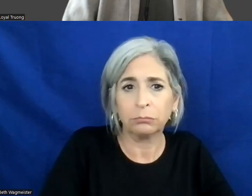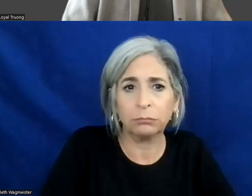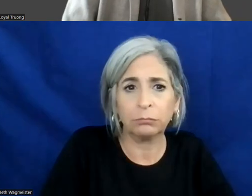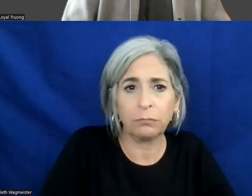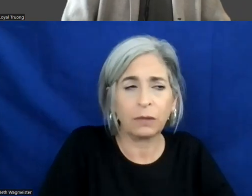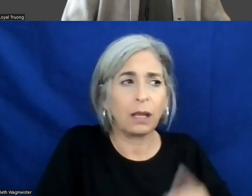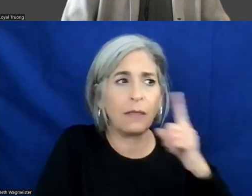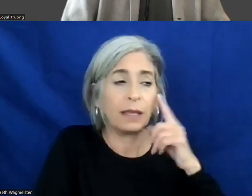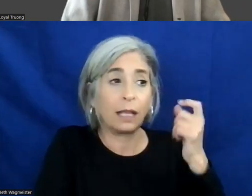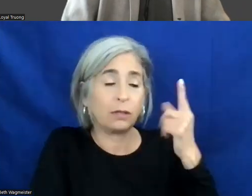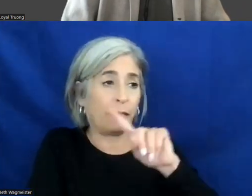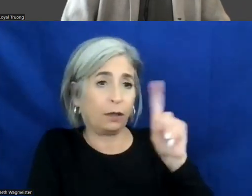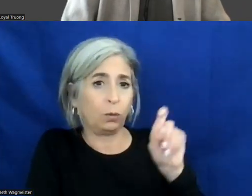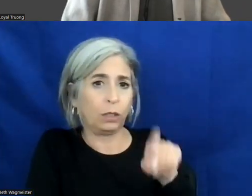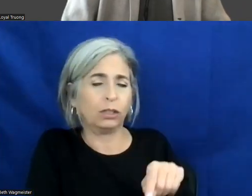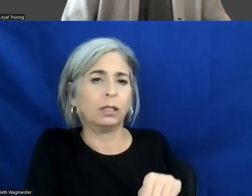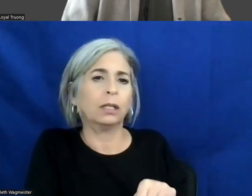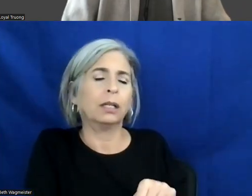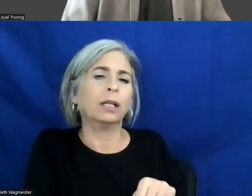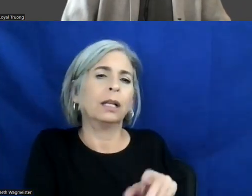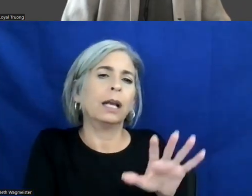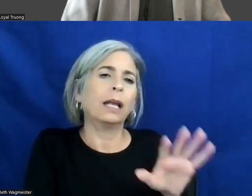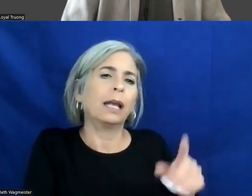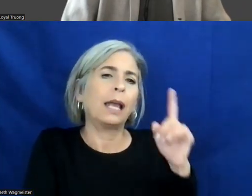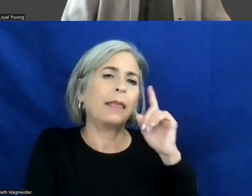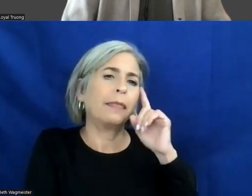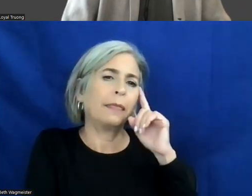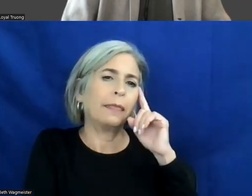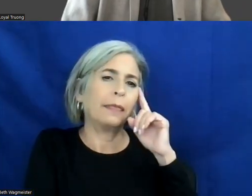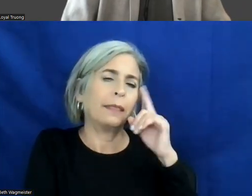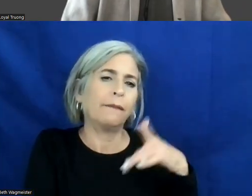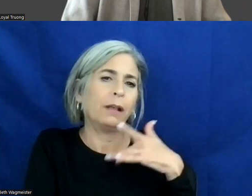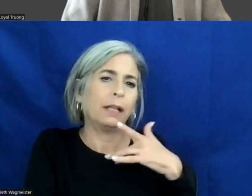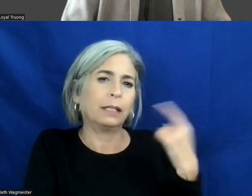understand that question, but we can clarify. I feel like it is always better when it is